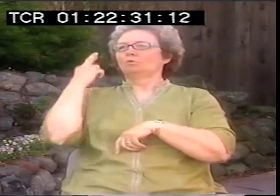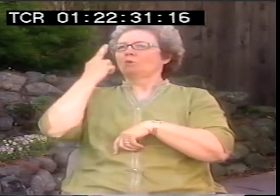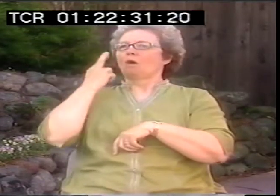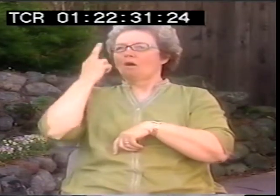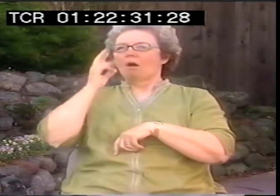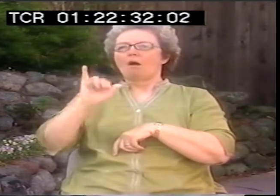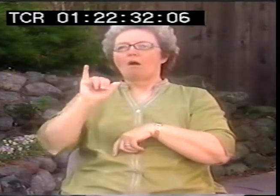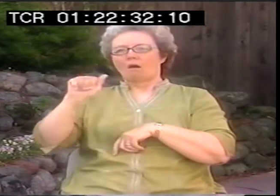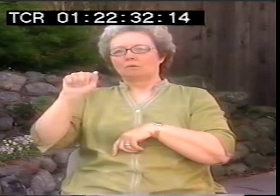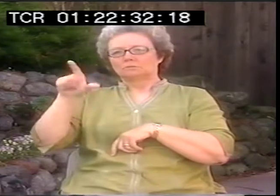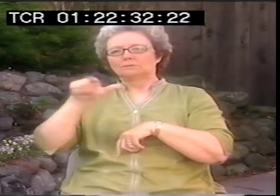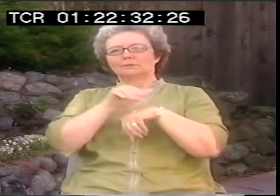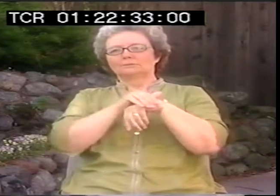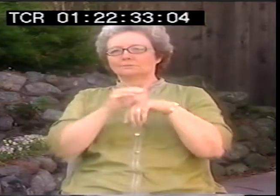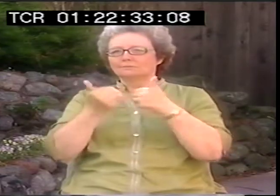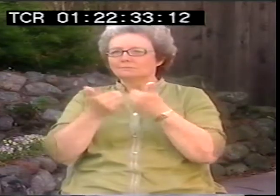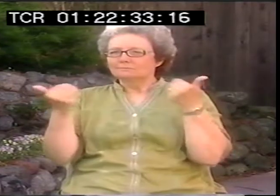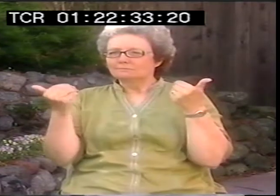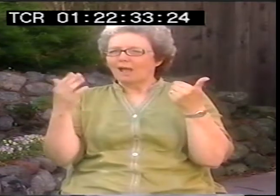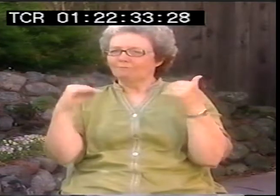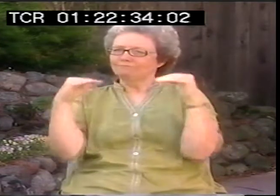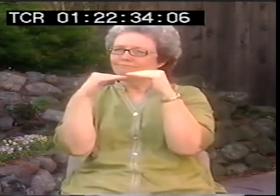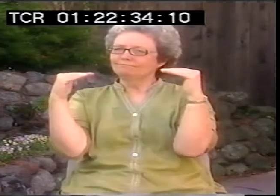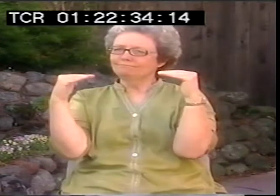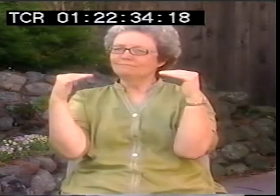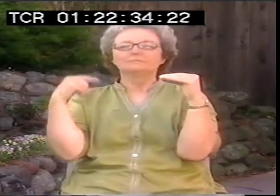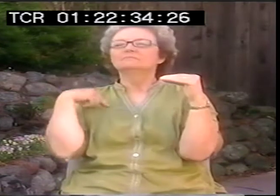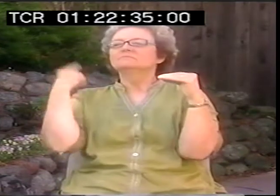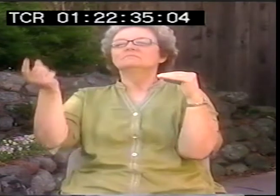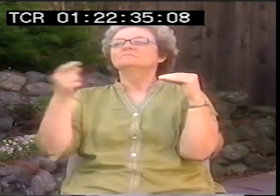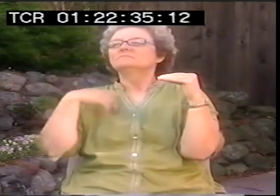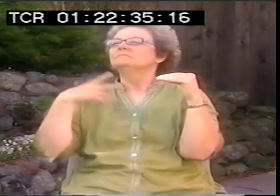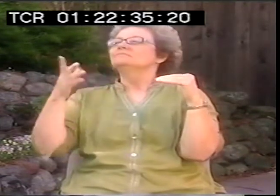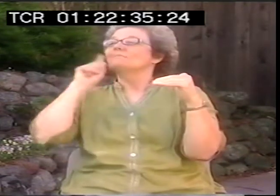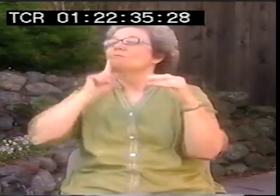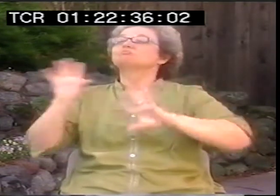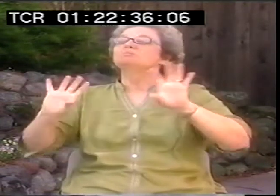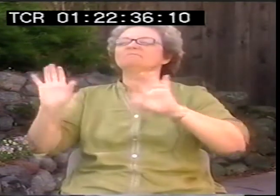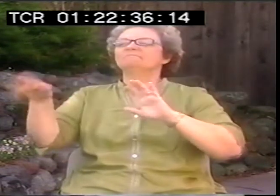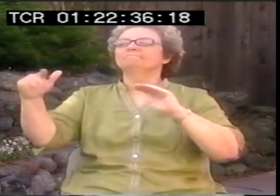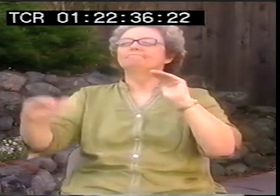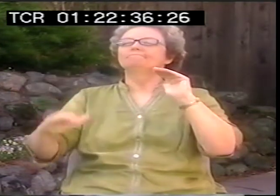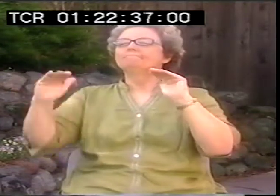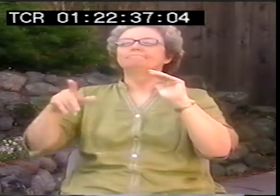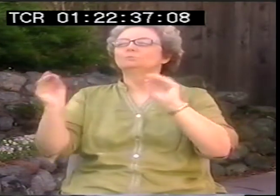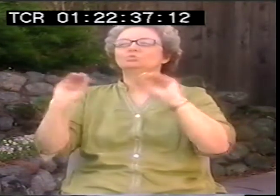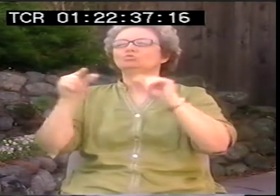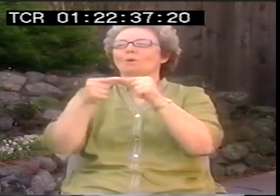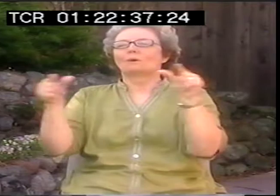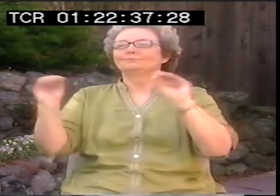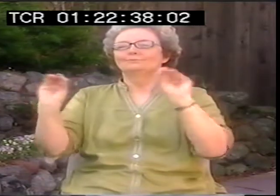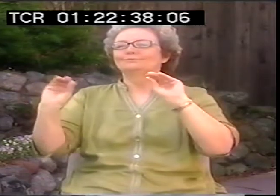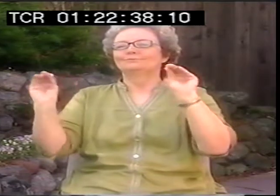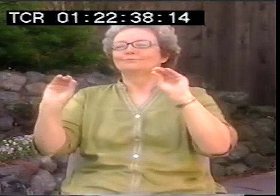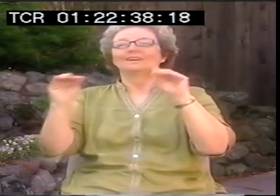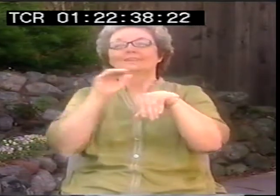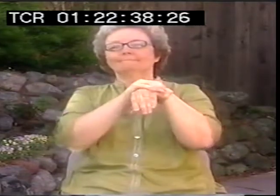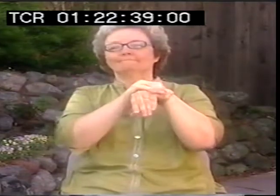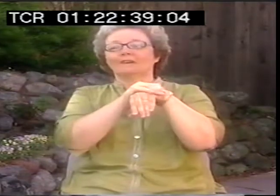I took a sign language translation and class under Gill Eastman. And that was the first time I realized that ASL and English were separate languages,